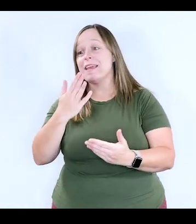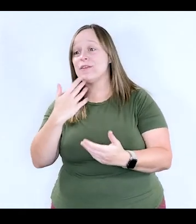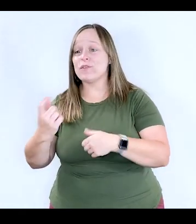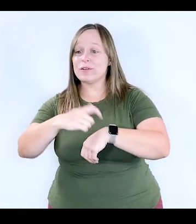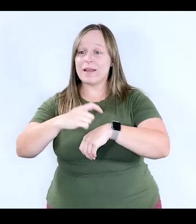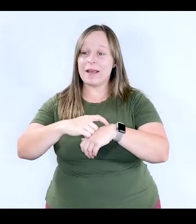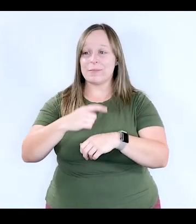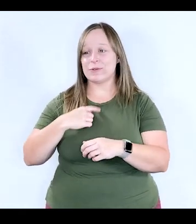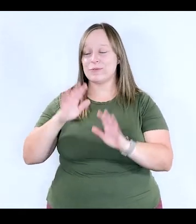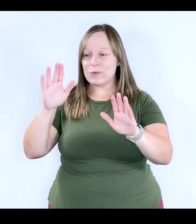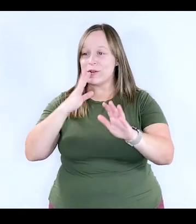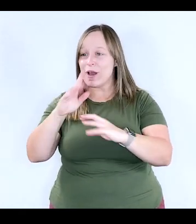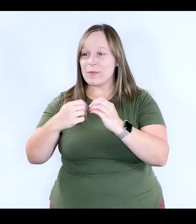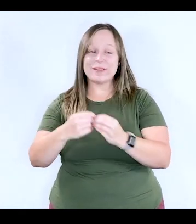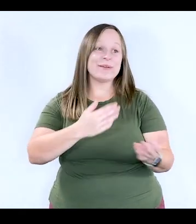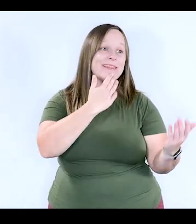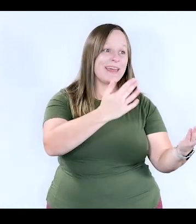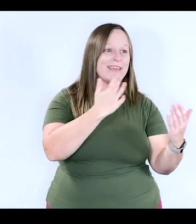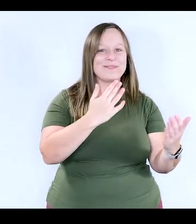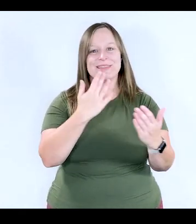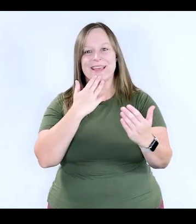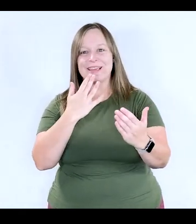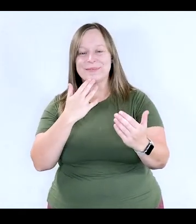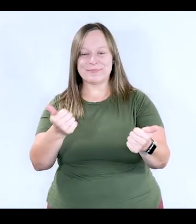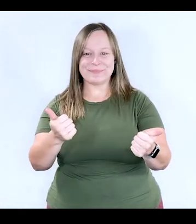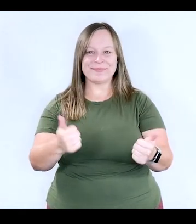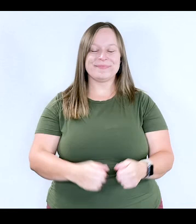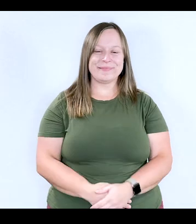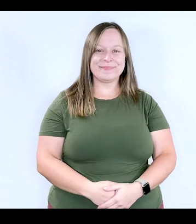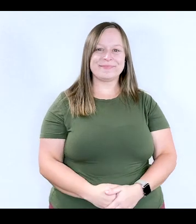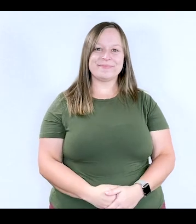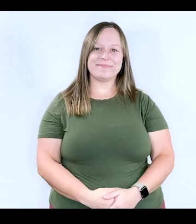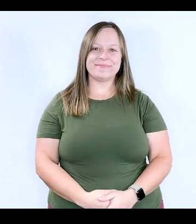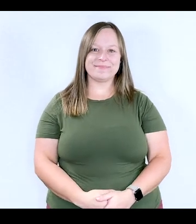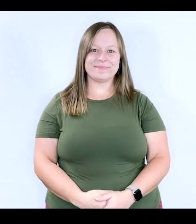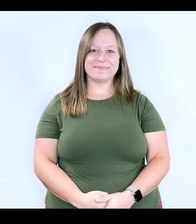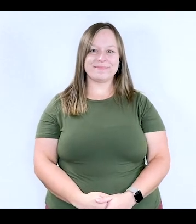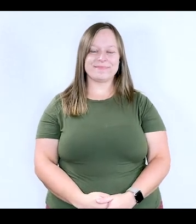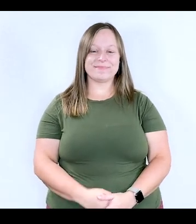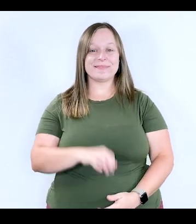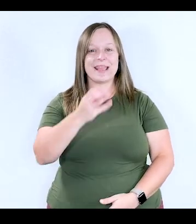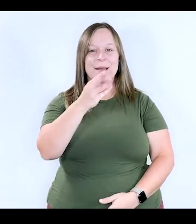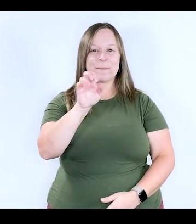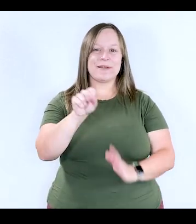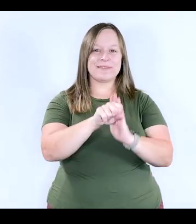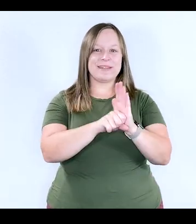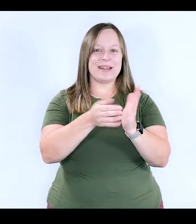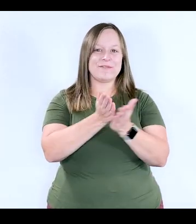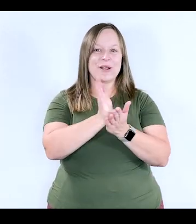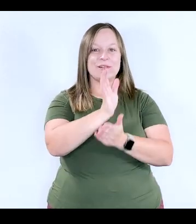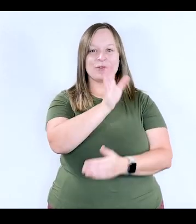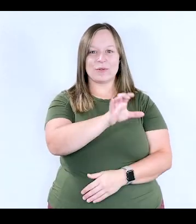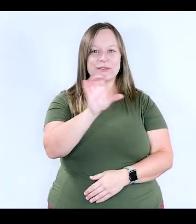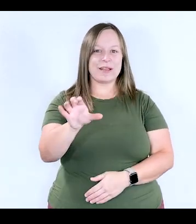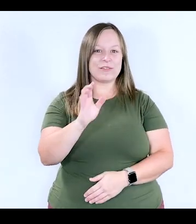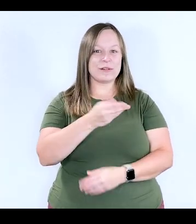It was so great talking to you. Thank you, guys. Thank you for having us. Empire State of Rights: Closed Captioned